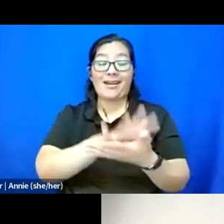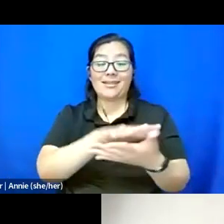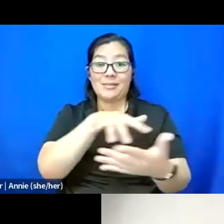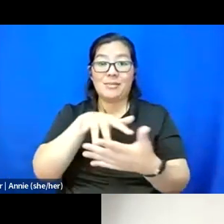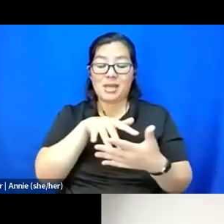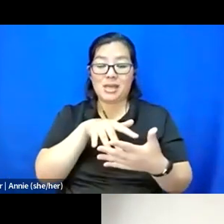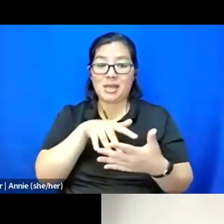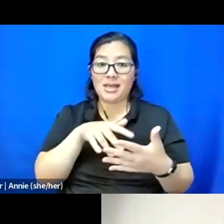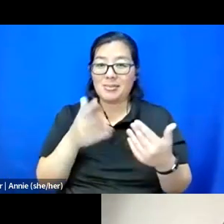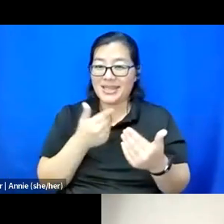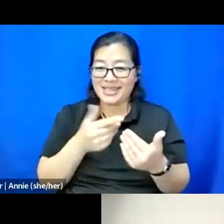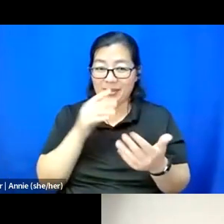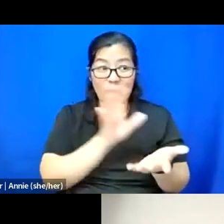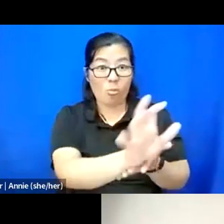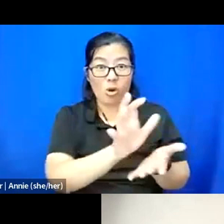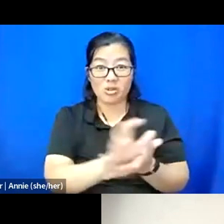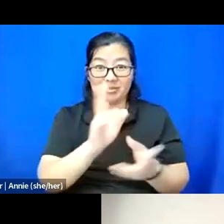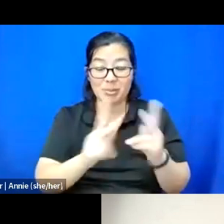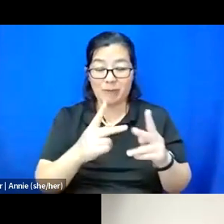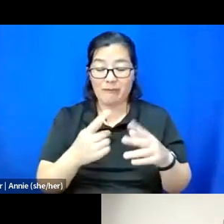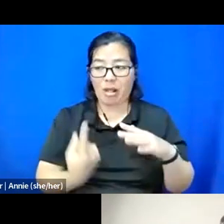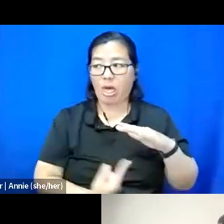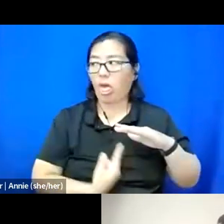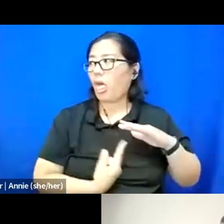to feel isolated, you know, or disconnected from community.